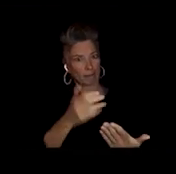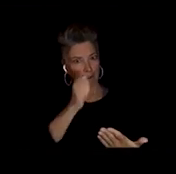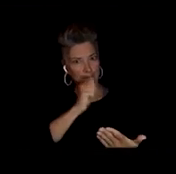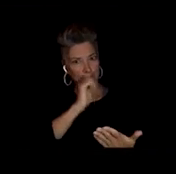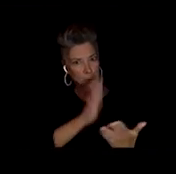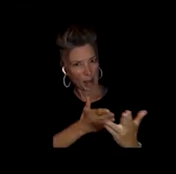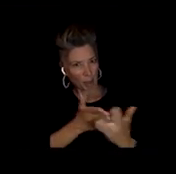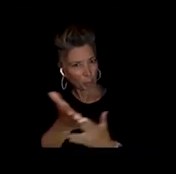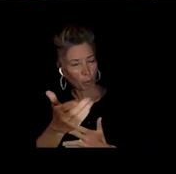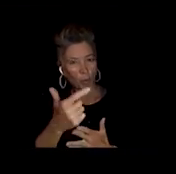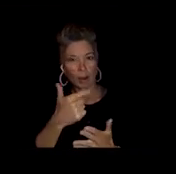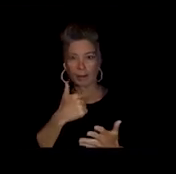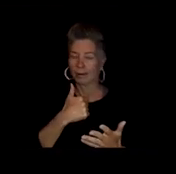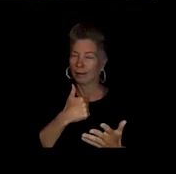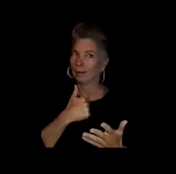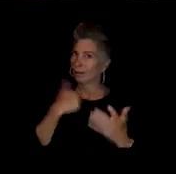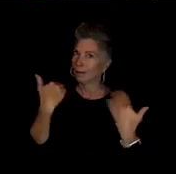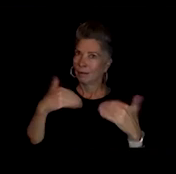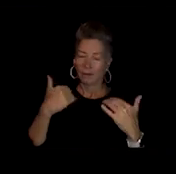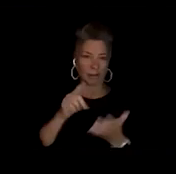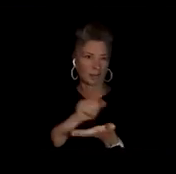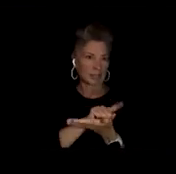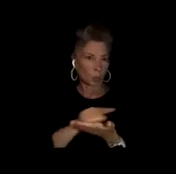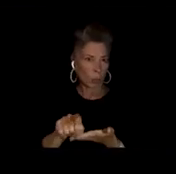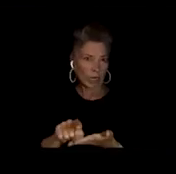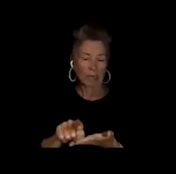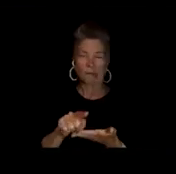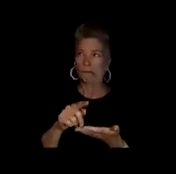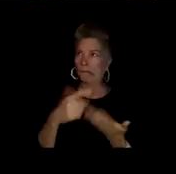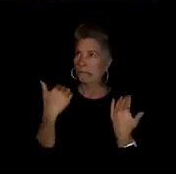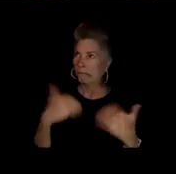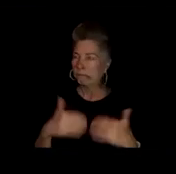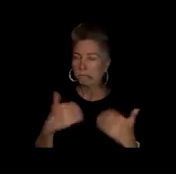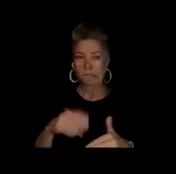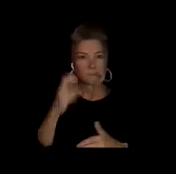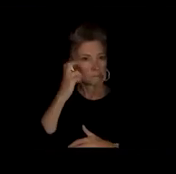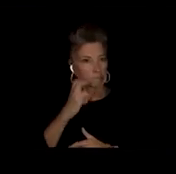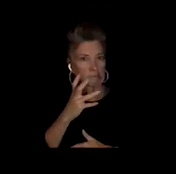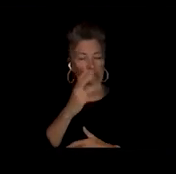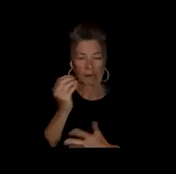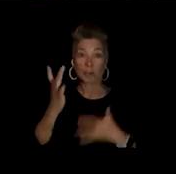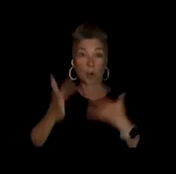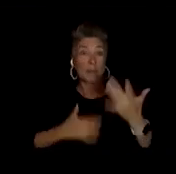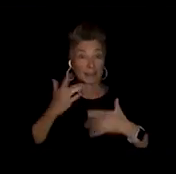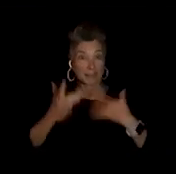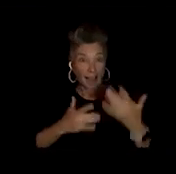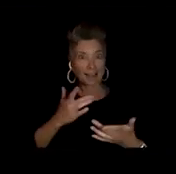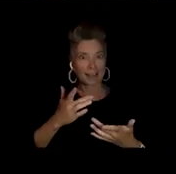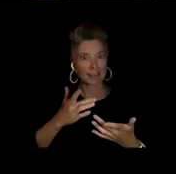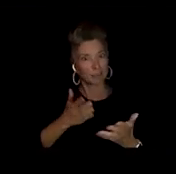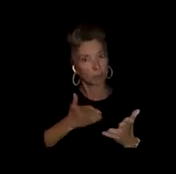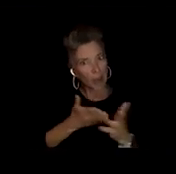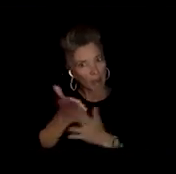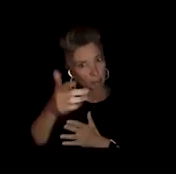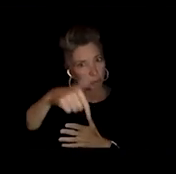So I was excited that today happened and I'm always kind of nervous about, you know, just the webinar thing is so new to me.